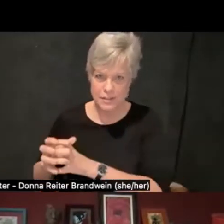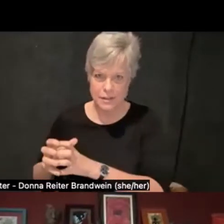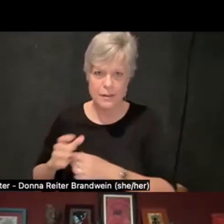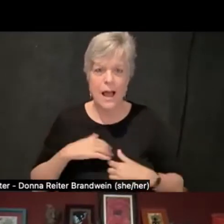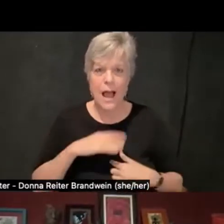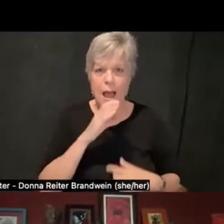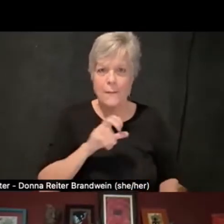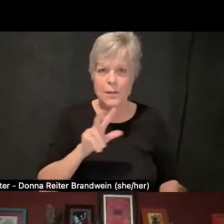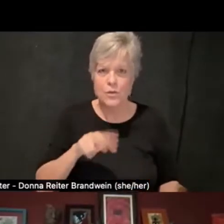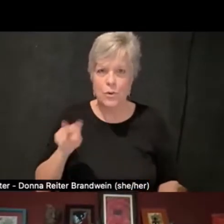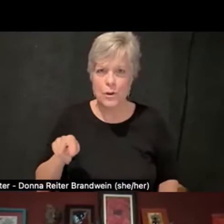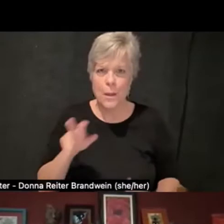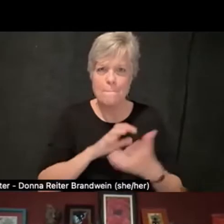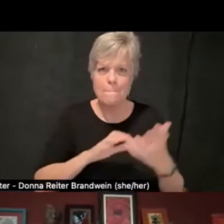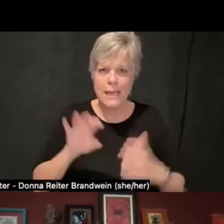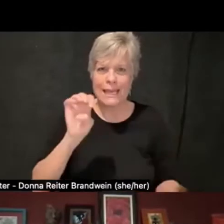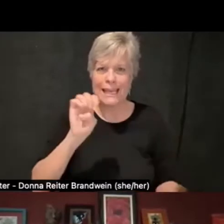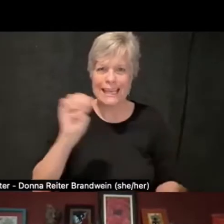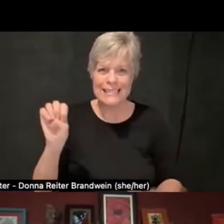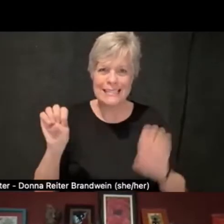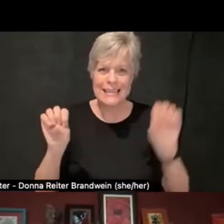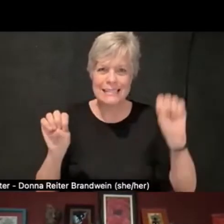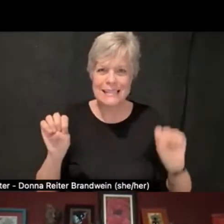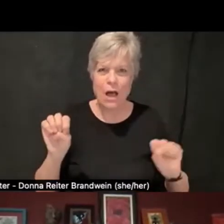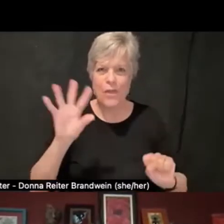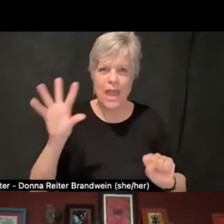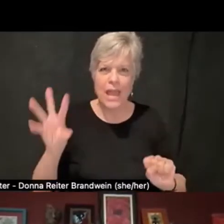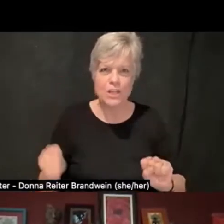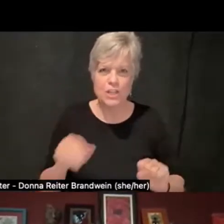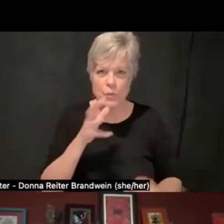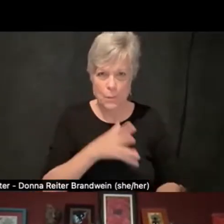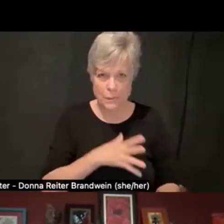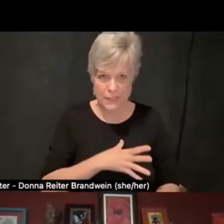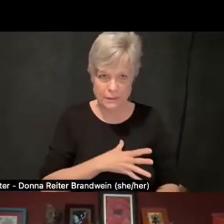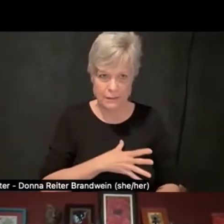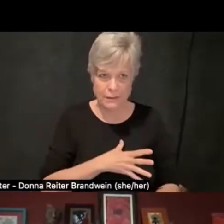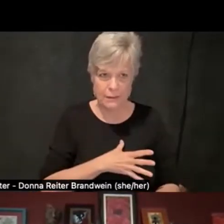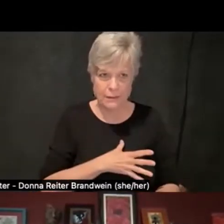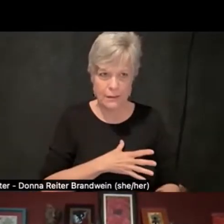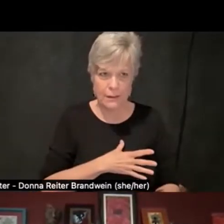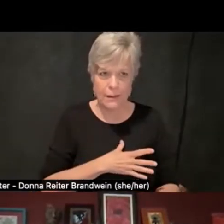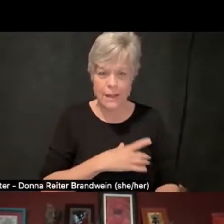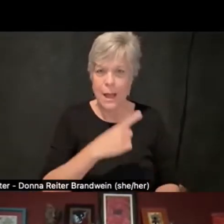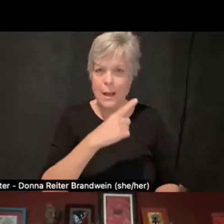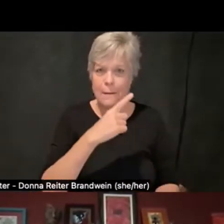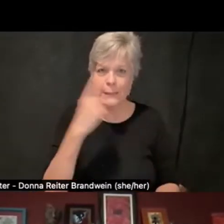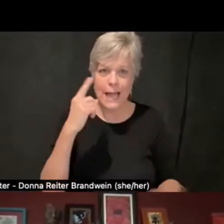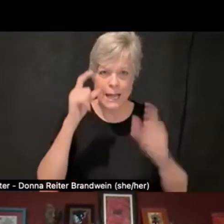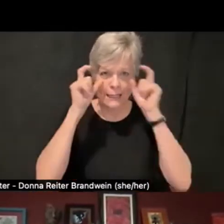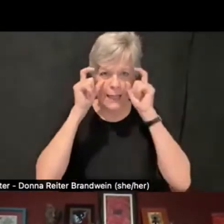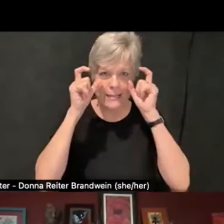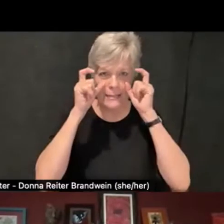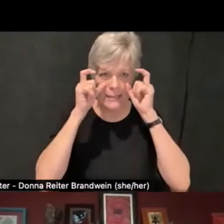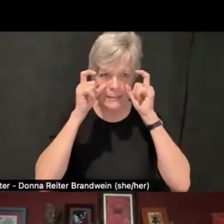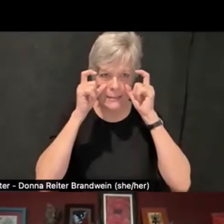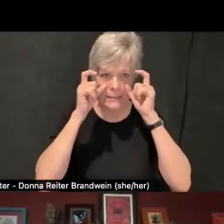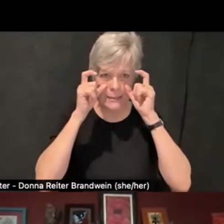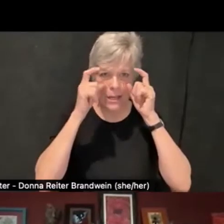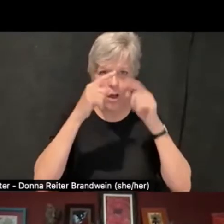mixed East and South Asian woman. I have black glasses, longer black hair.